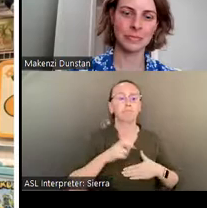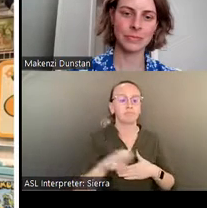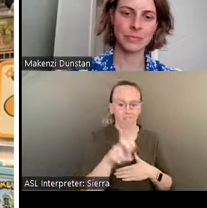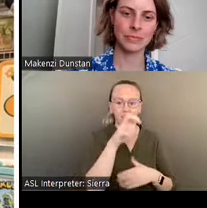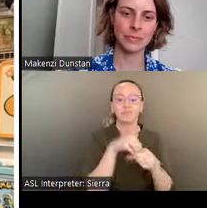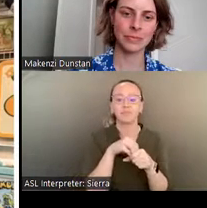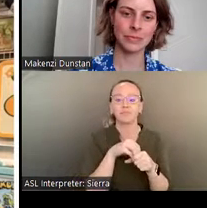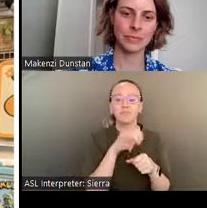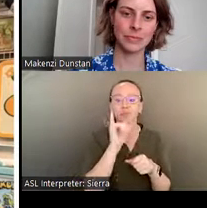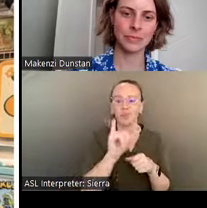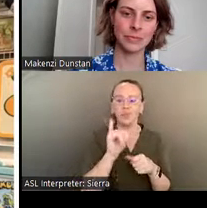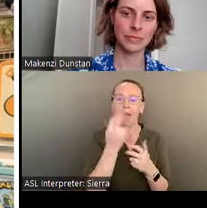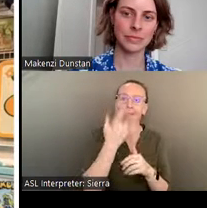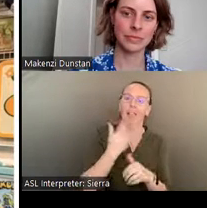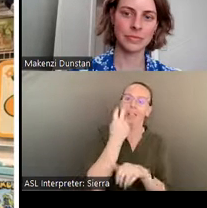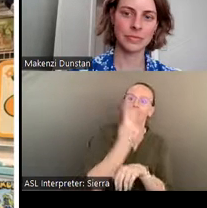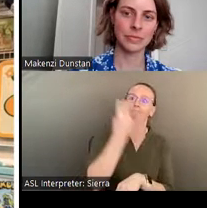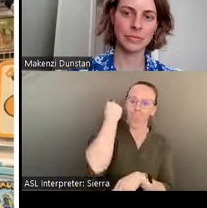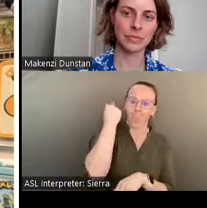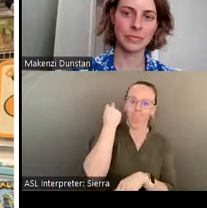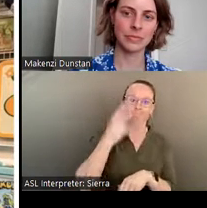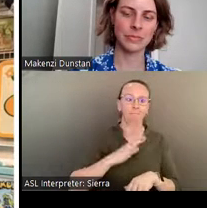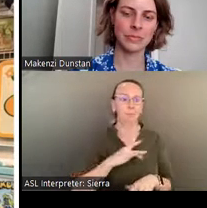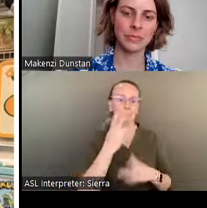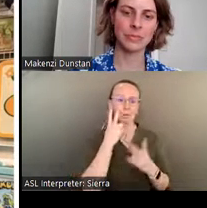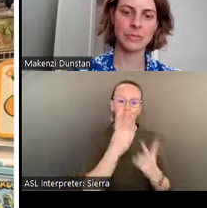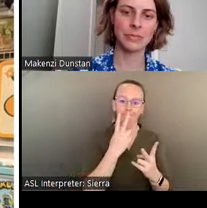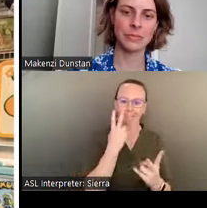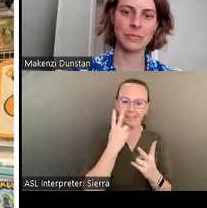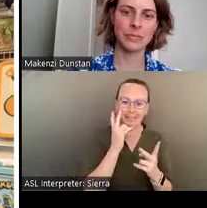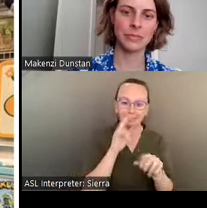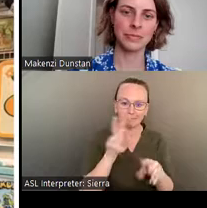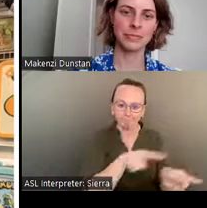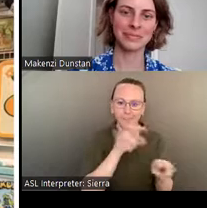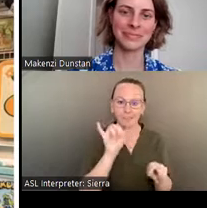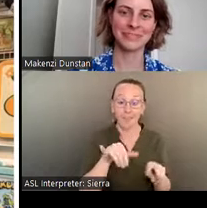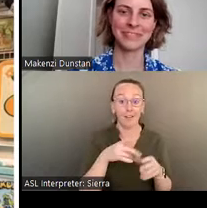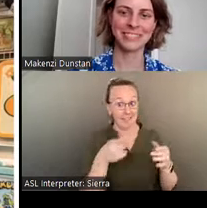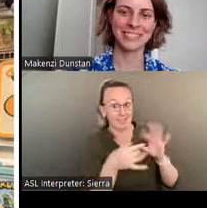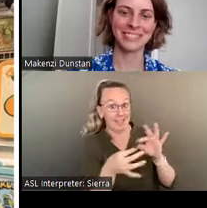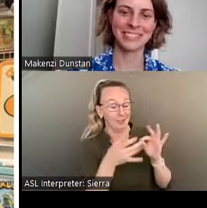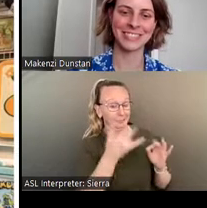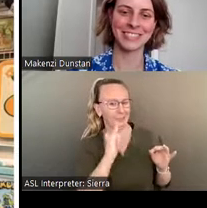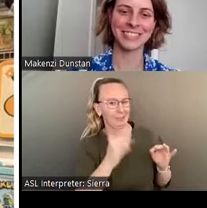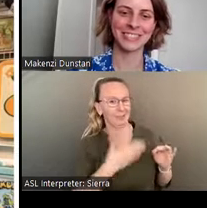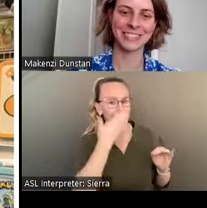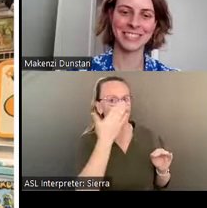history of this school mainstay. They say you can still smell the peanut butter and jelly sandwiches when you open some of